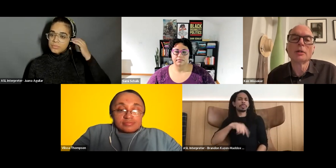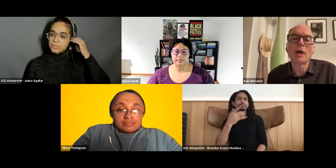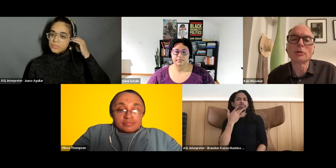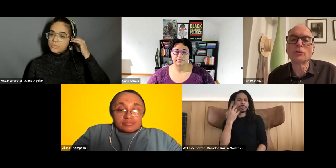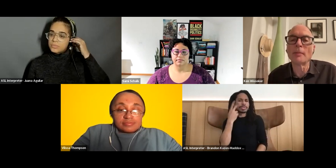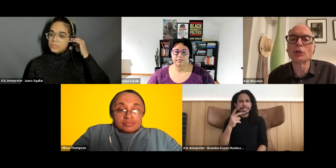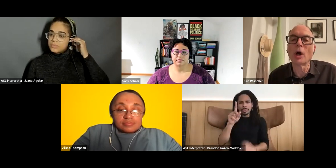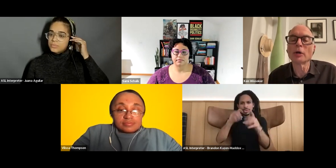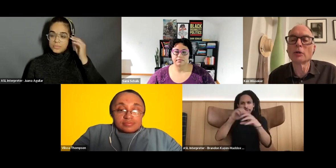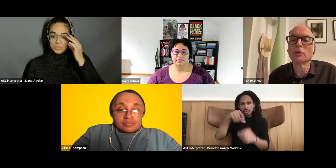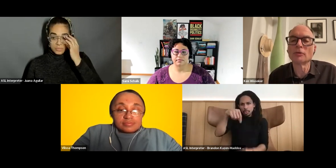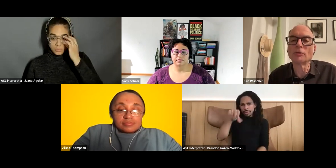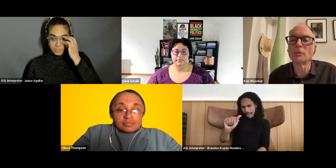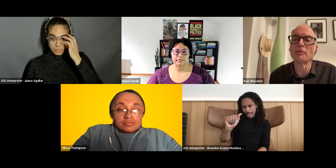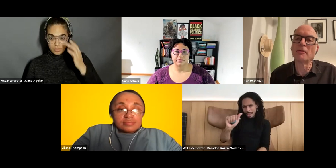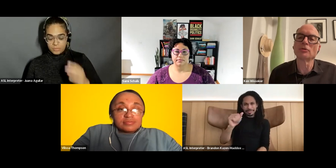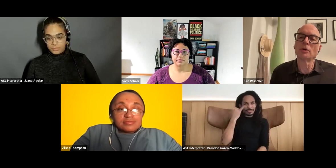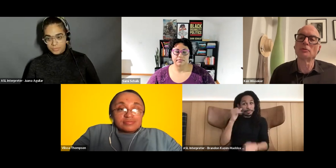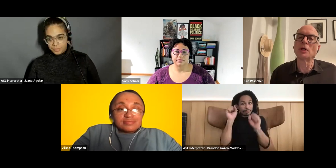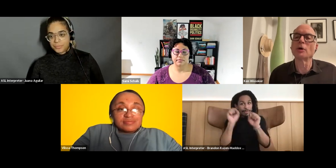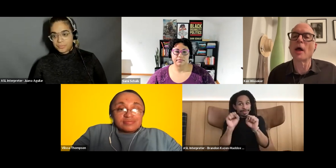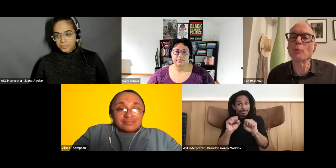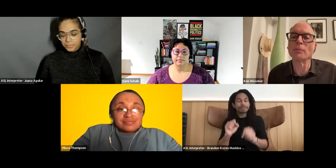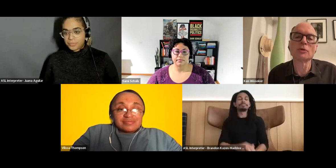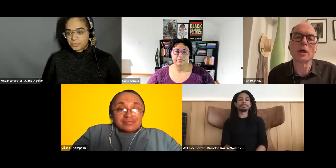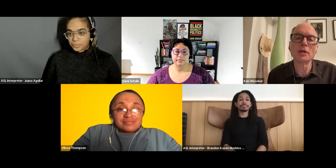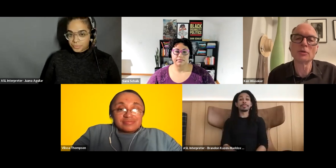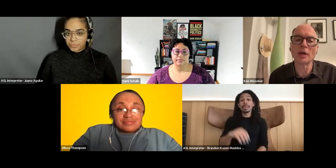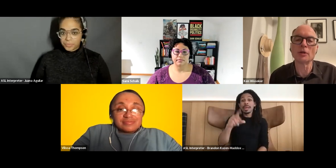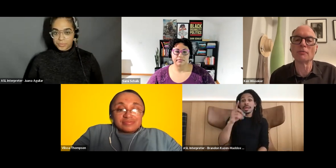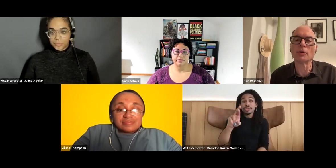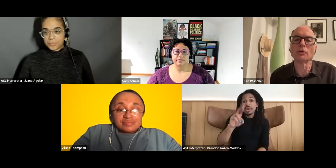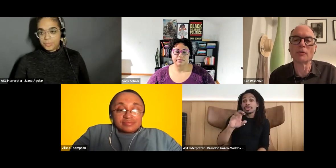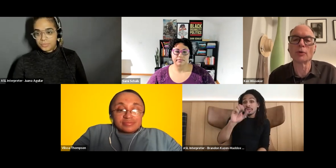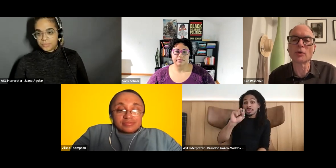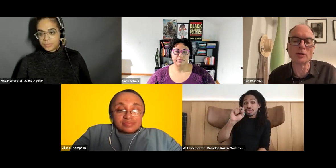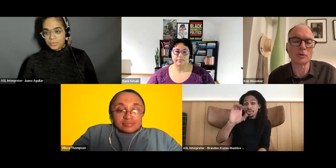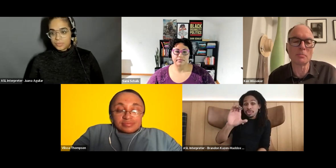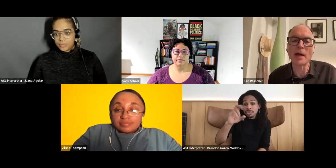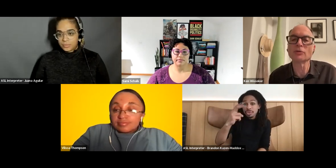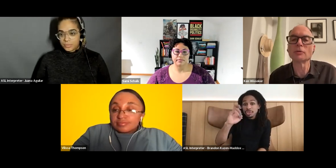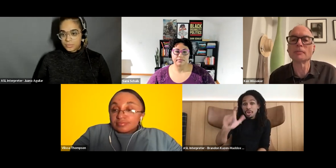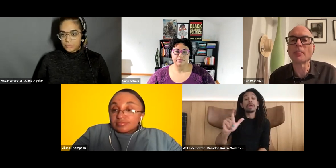Ken Wissoker: Dr. Sammi Schalk is an associate professor of Gender and Women studies at the University of Wisconsin, Madison.